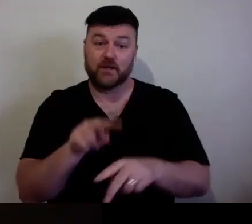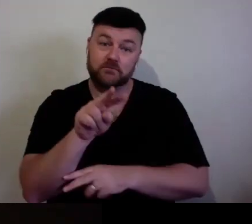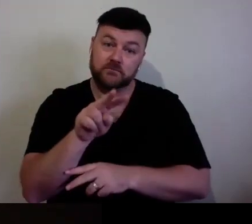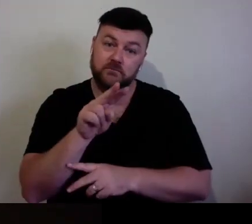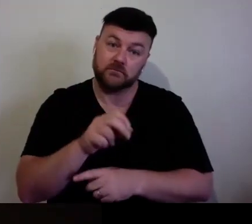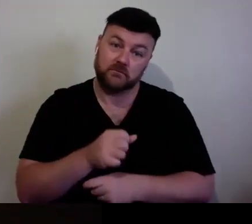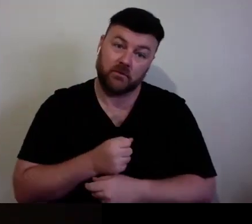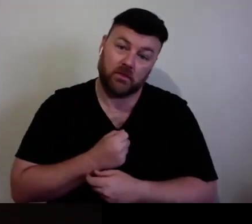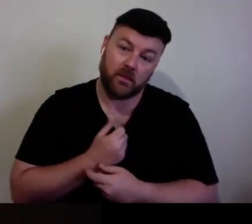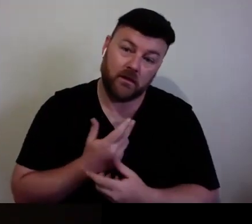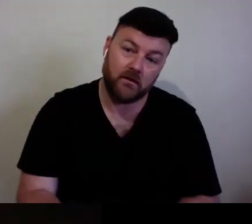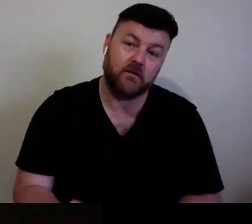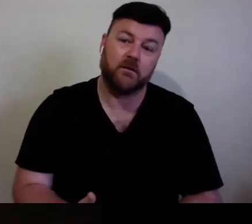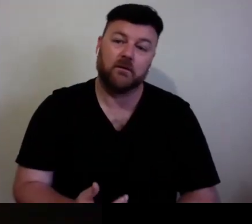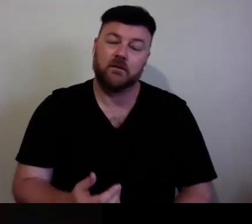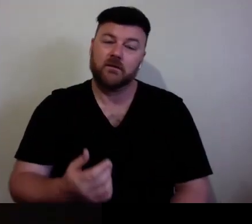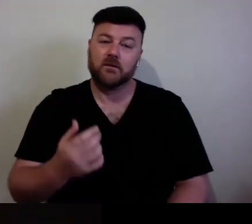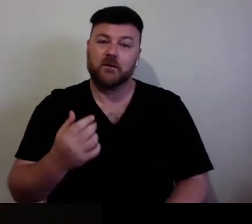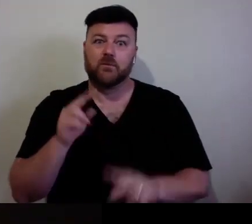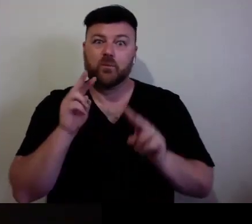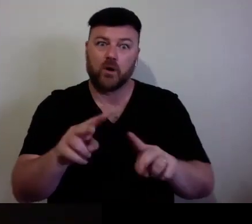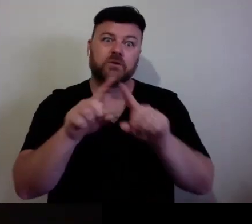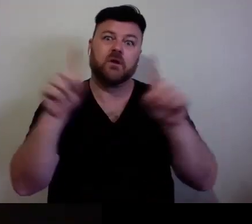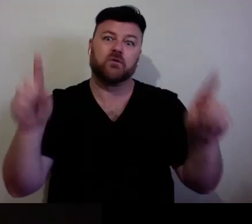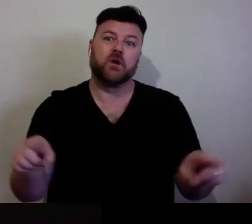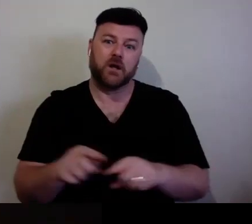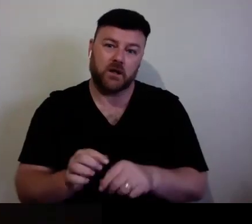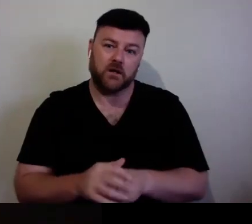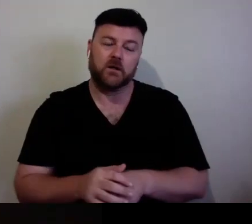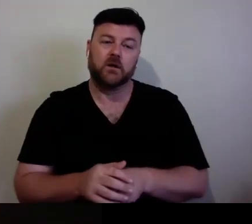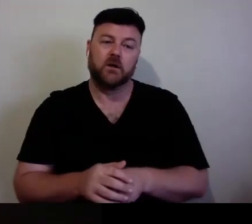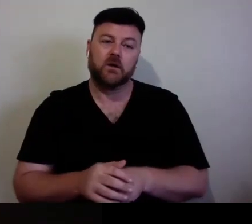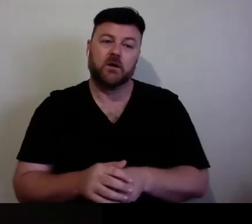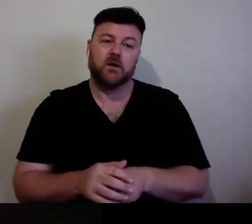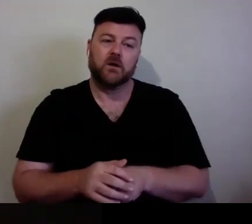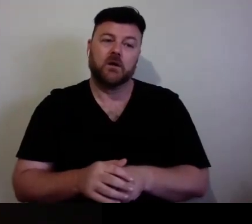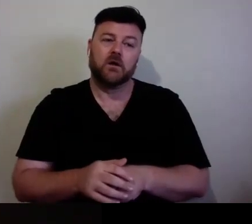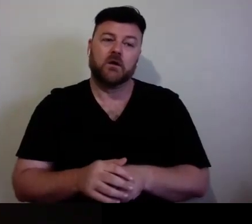day are just so tired of, A, looking at screens, but also most probably